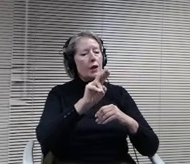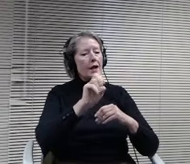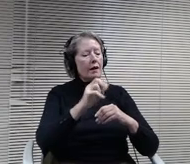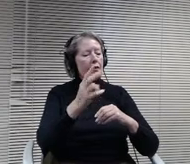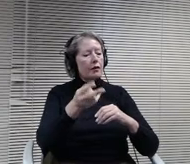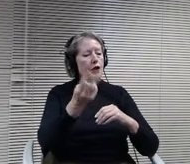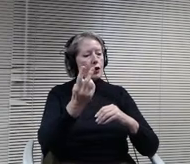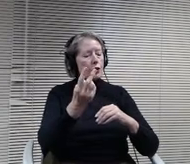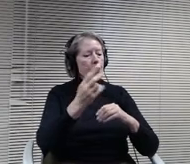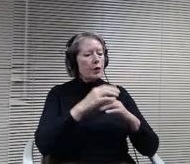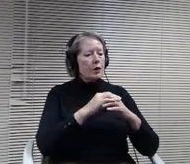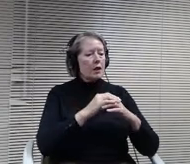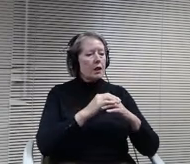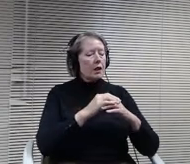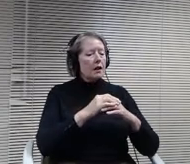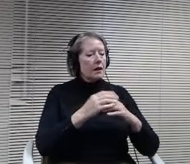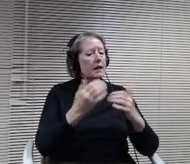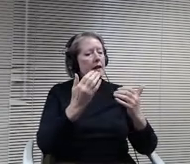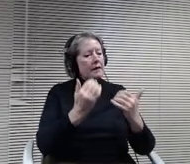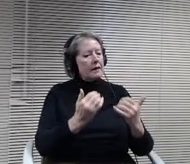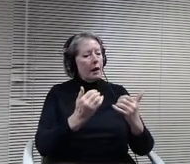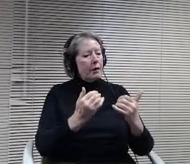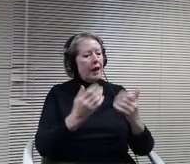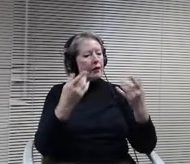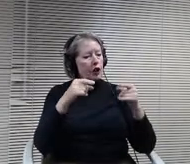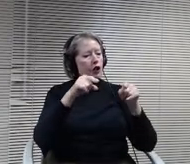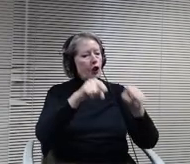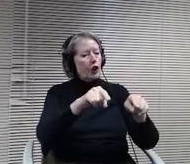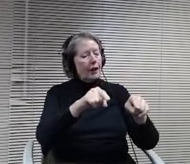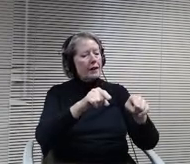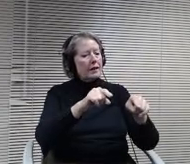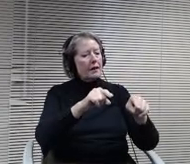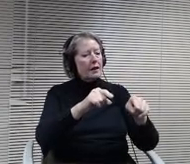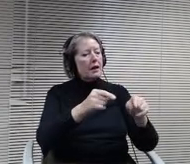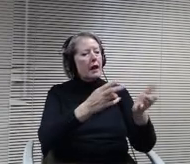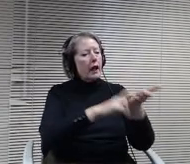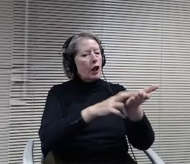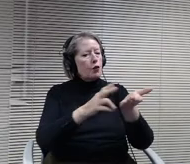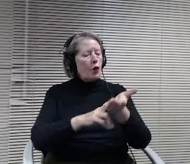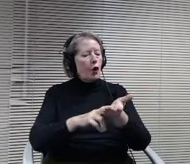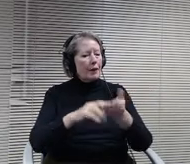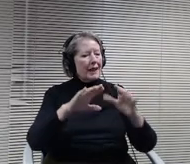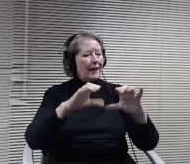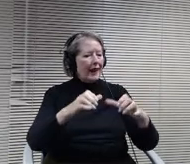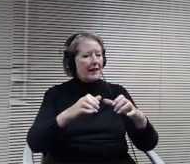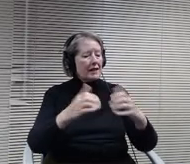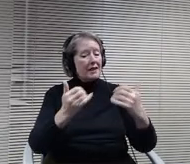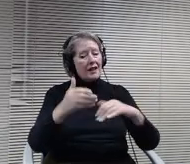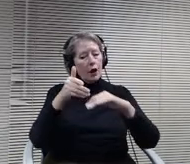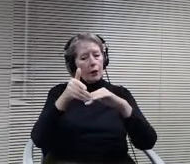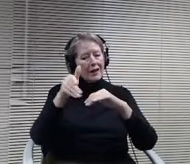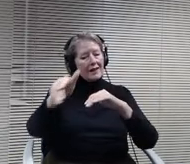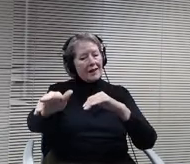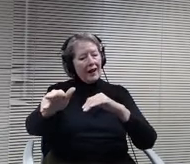now to Southwest to have that automotive class, and that would no longer happen. Would all happen within our campus.